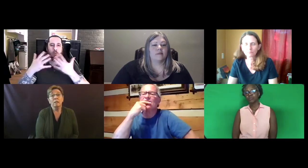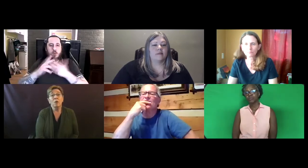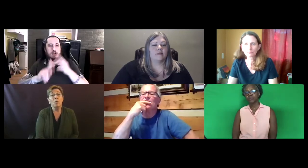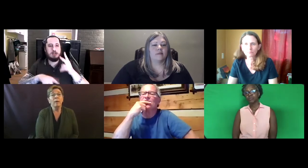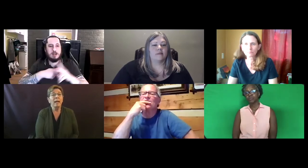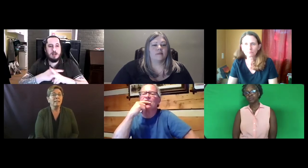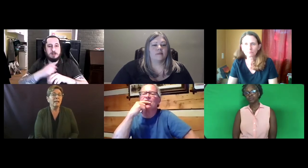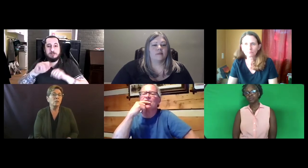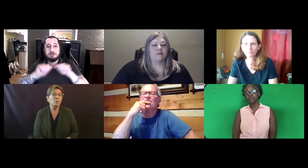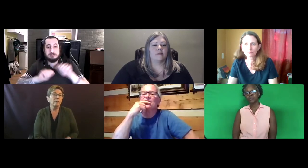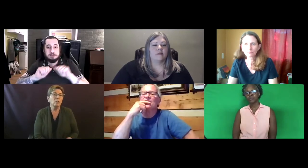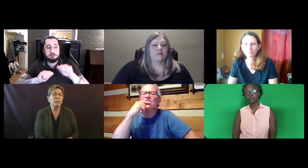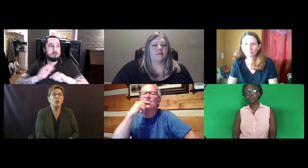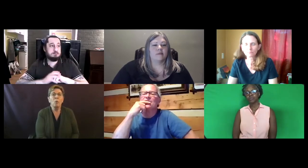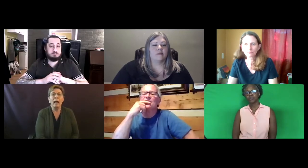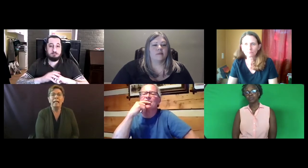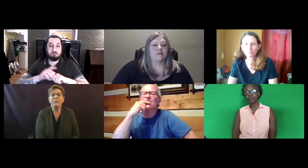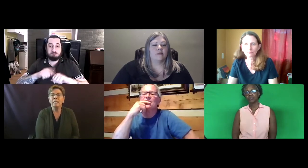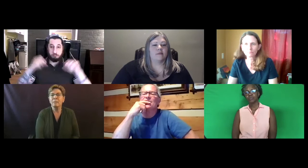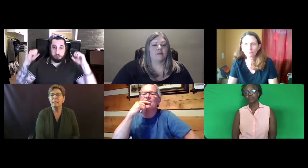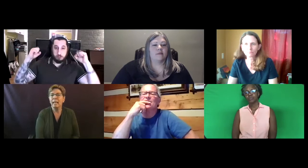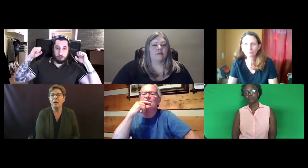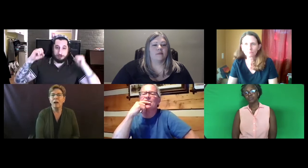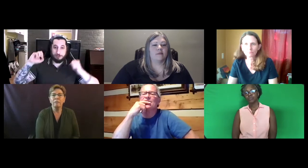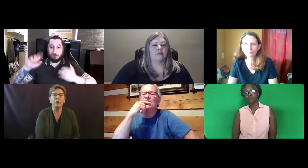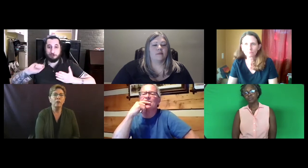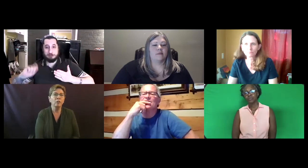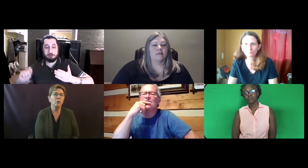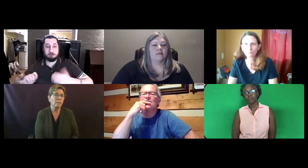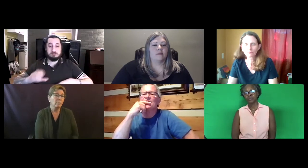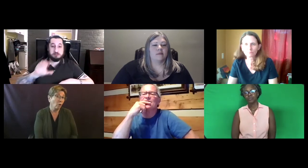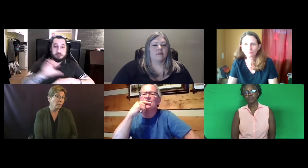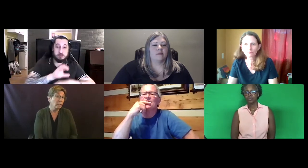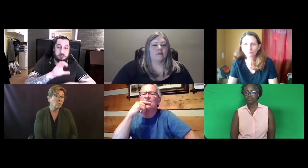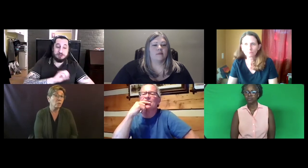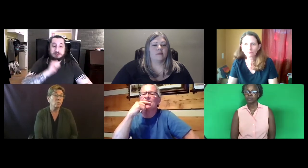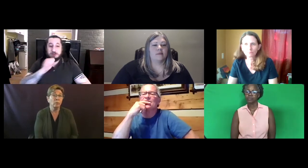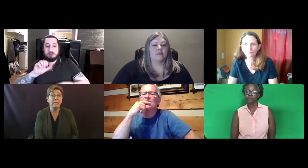So we asked kind of superficially, what kind of assessment they offer. Is it a performance or written?